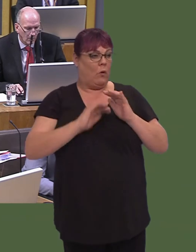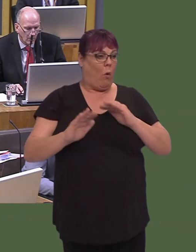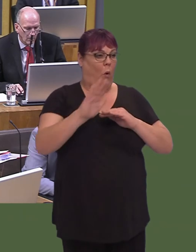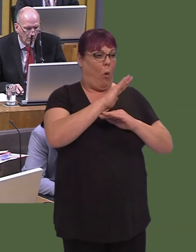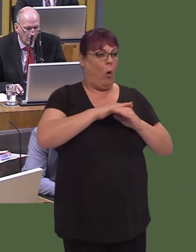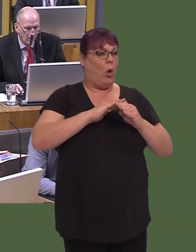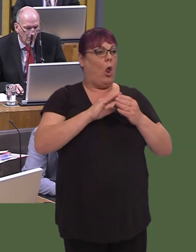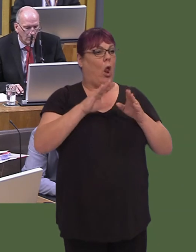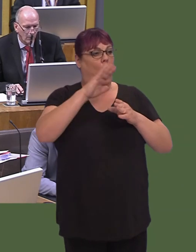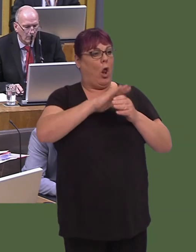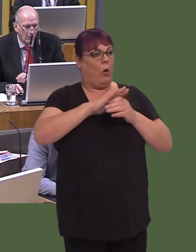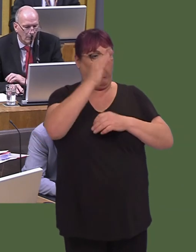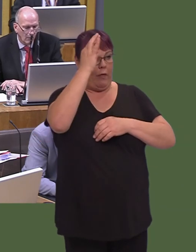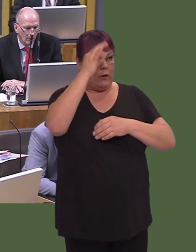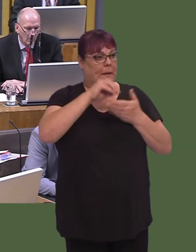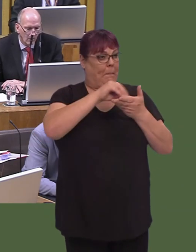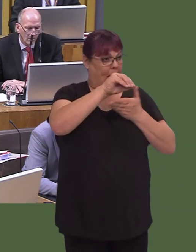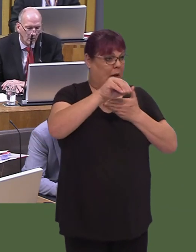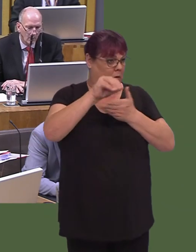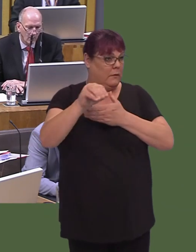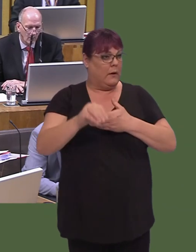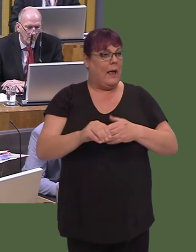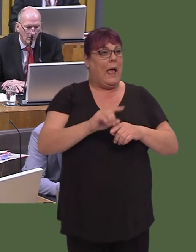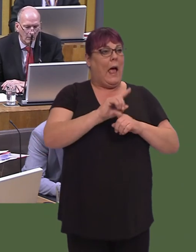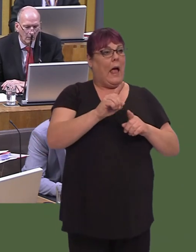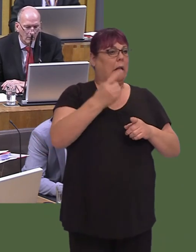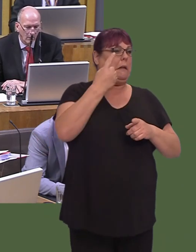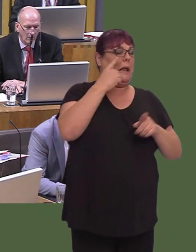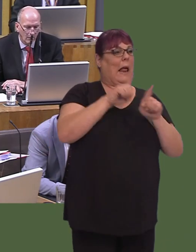It needs to be seen as something that is normal, not exceptional, within the public sector,